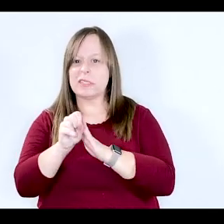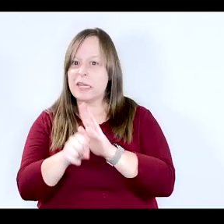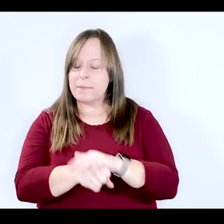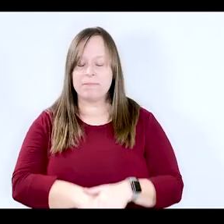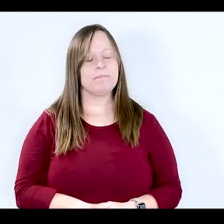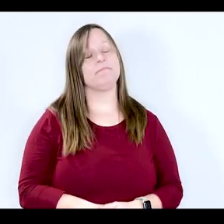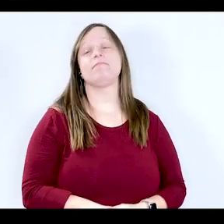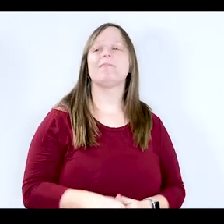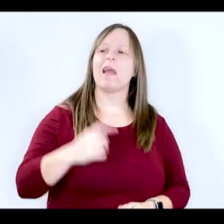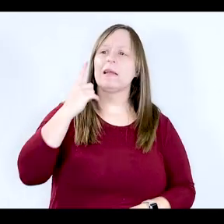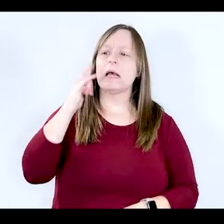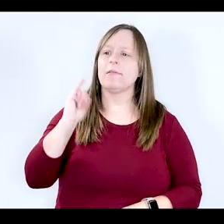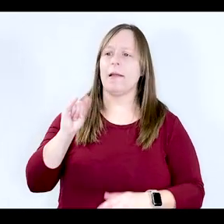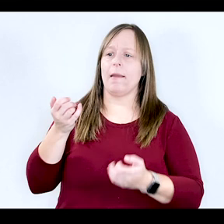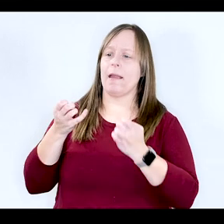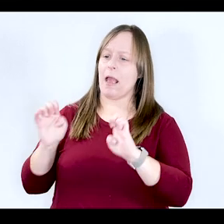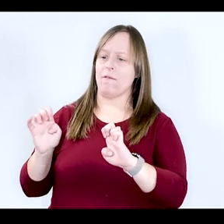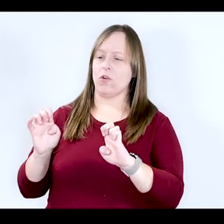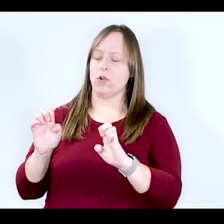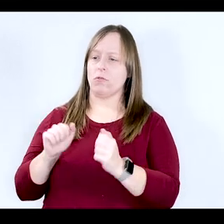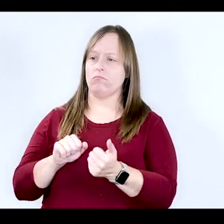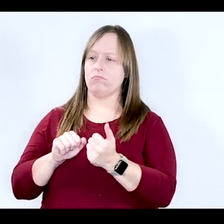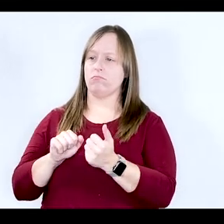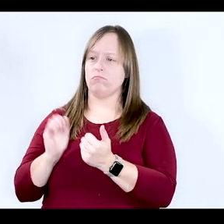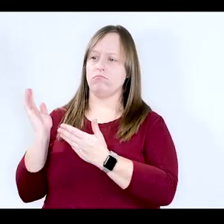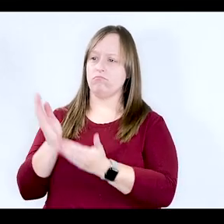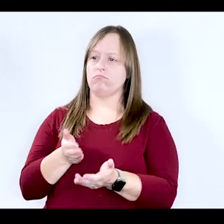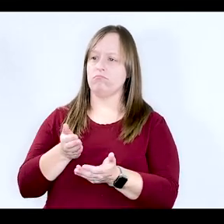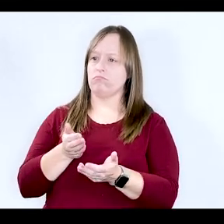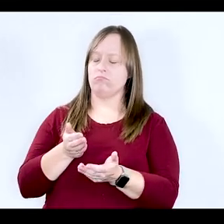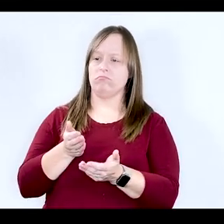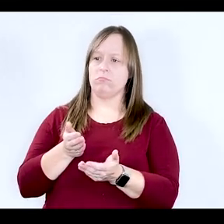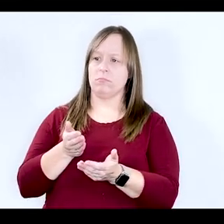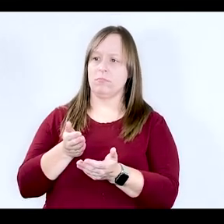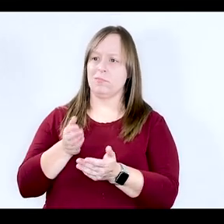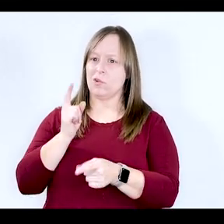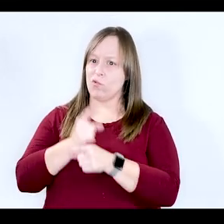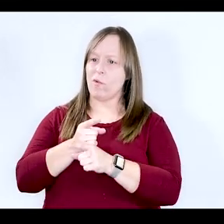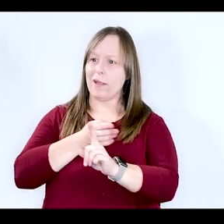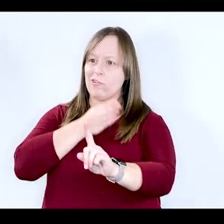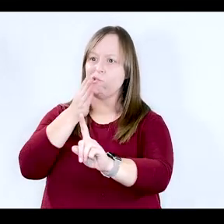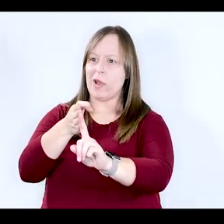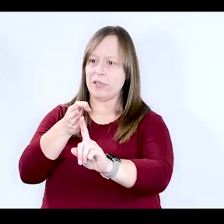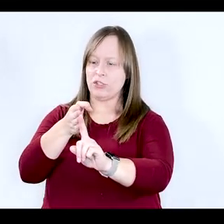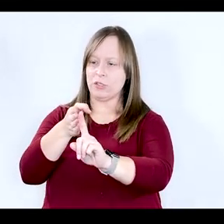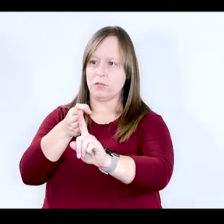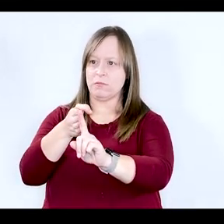K: It sounds like there's a lot of effort being put forward to move in the right direction around this as